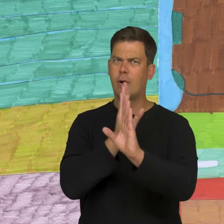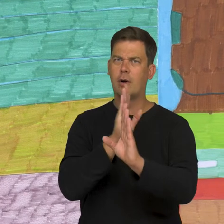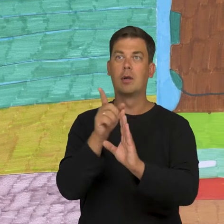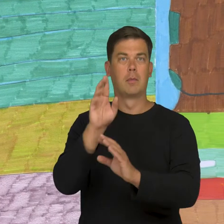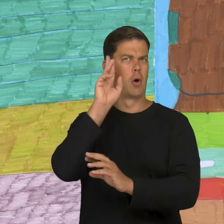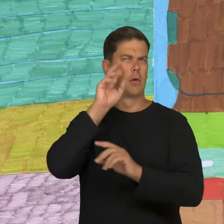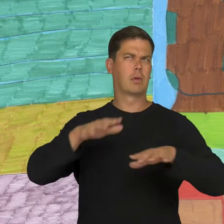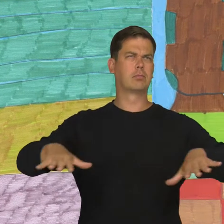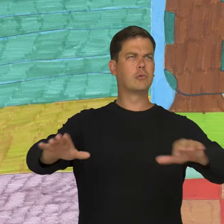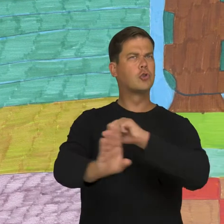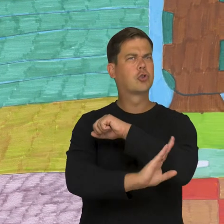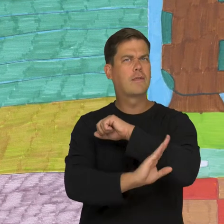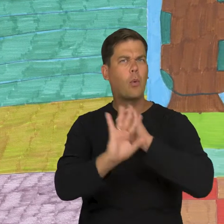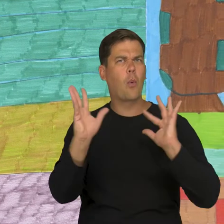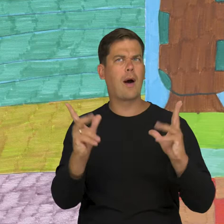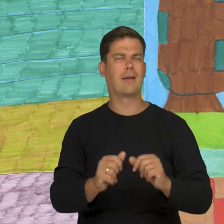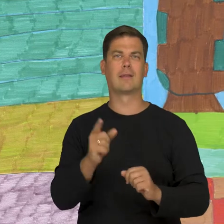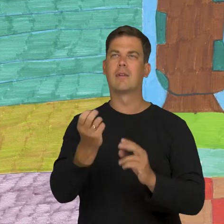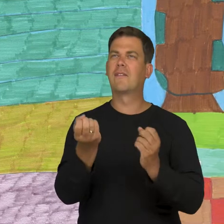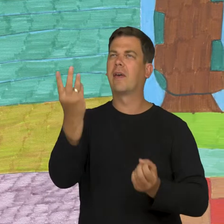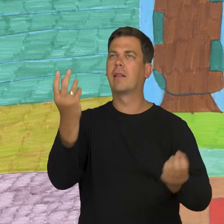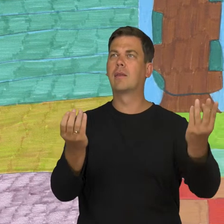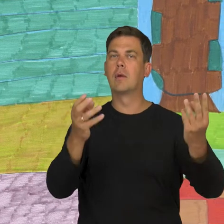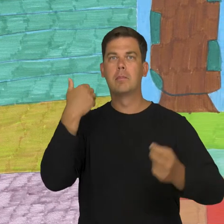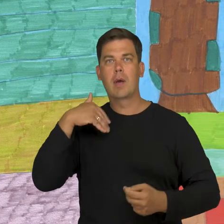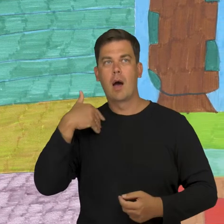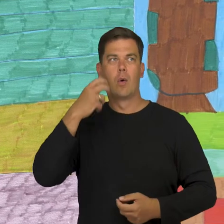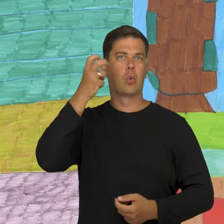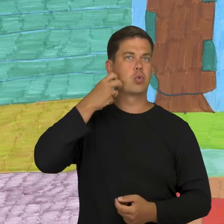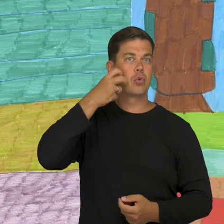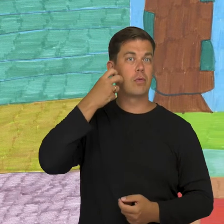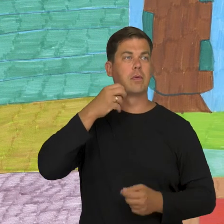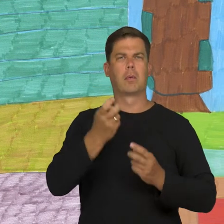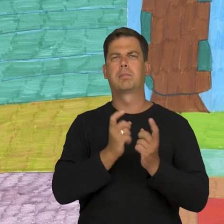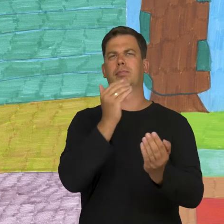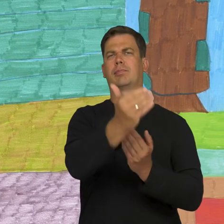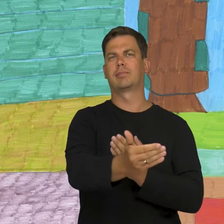We recognized a tree next to the house. White and pink blooming trees outside, around our house.